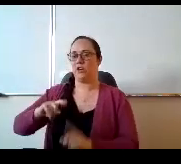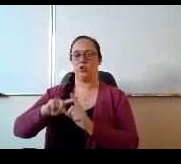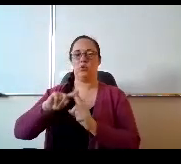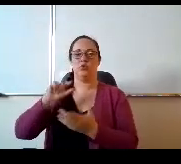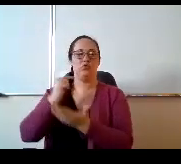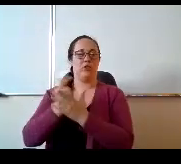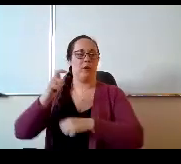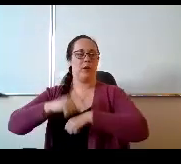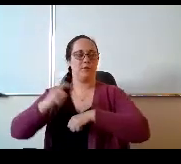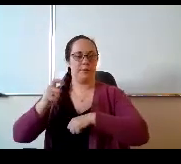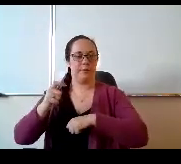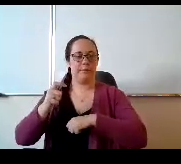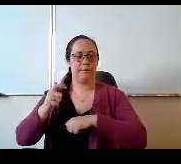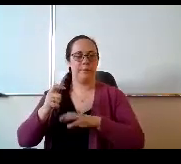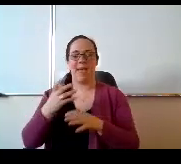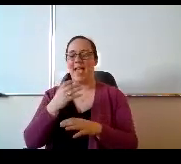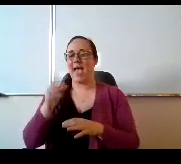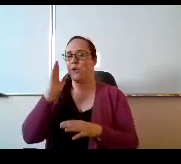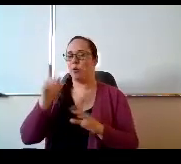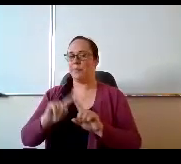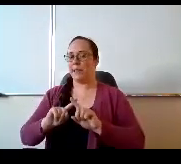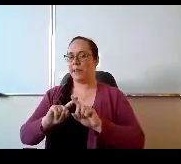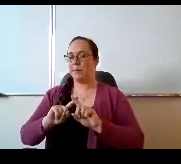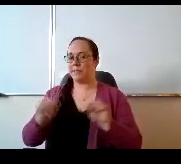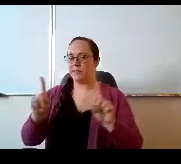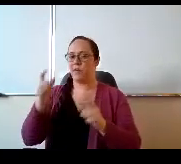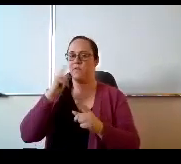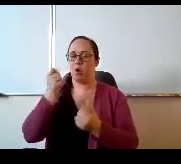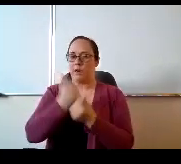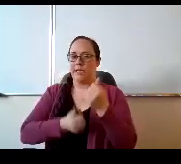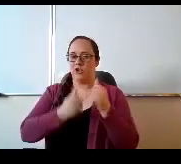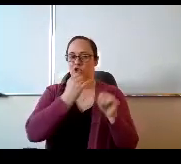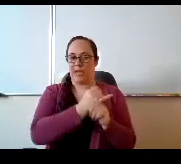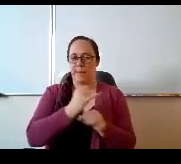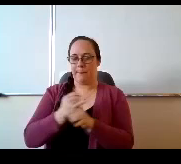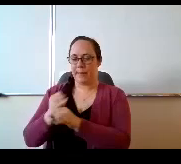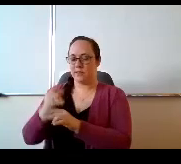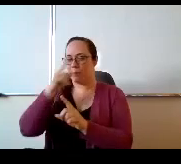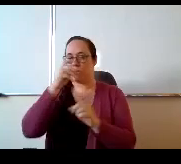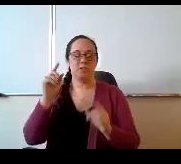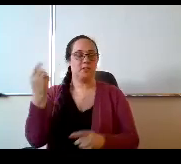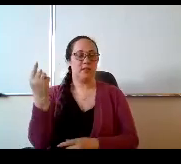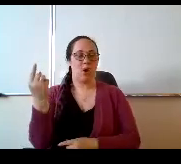And we're doing it a little differently at different campuses, because, as always in a site based district,